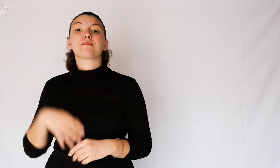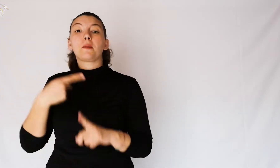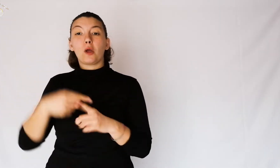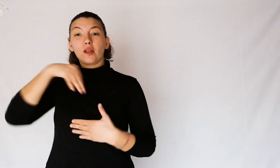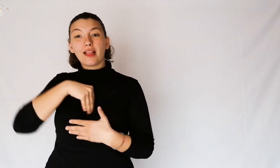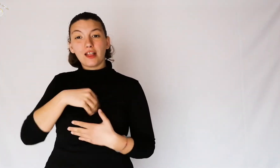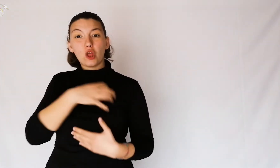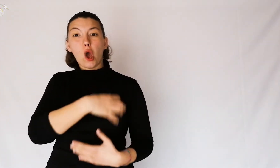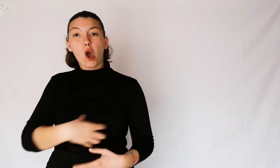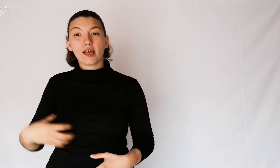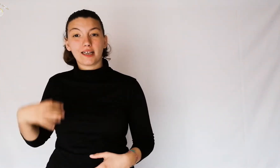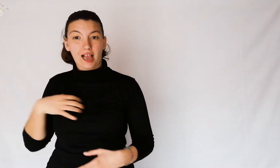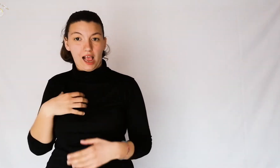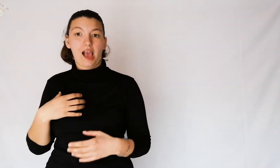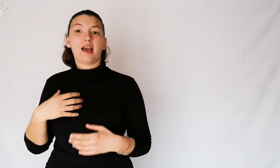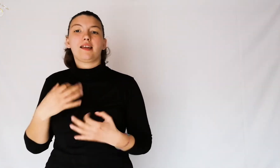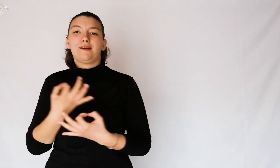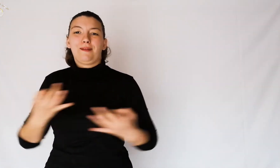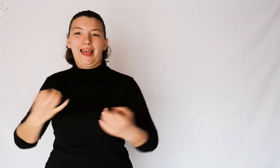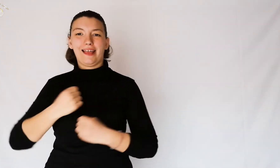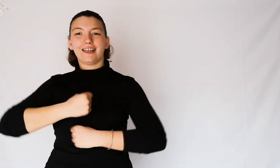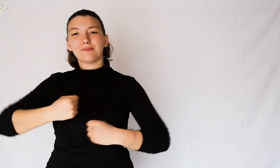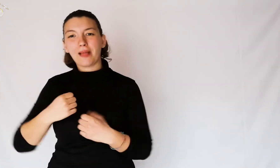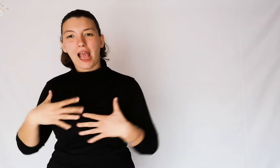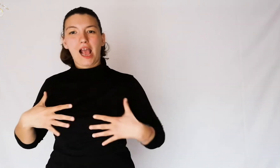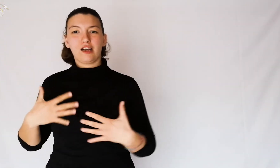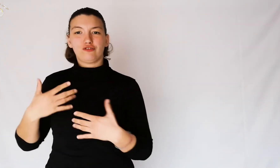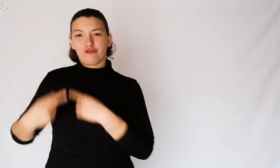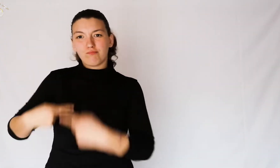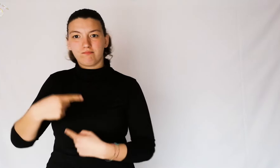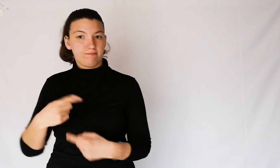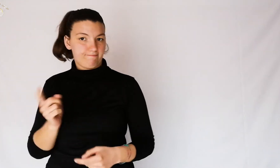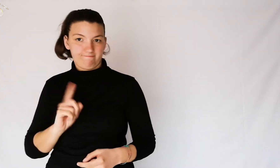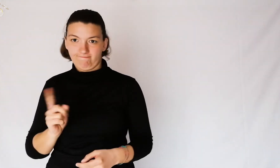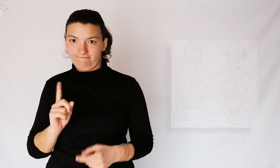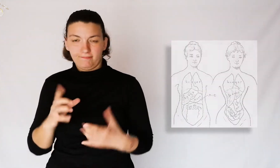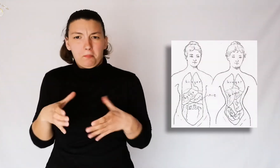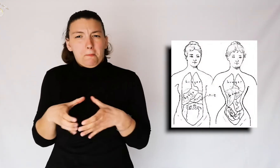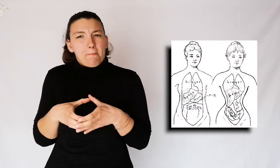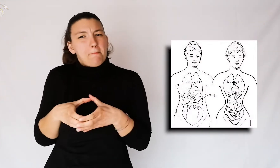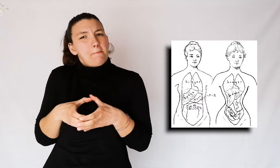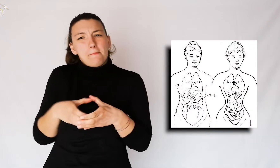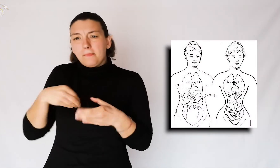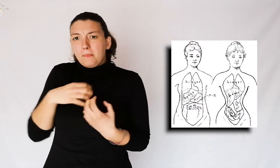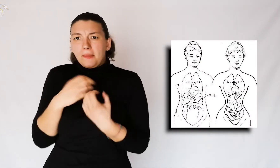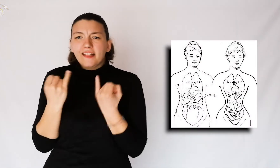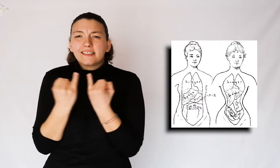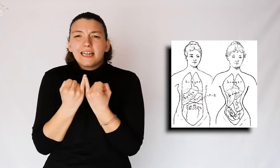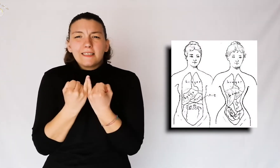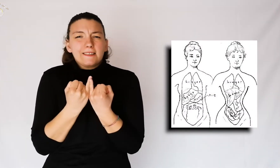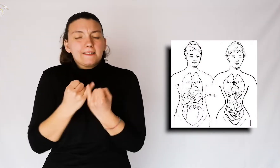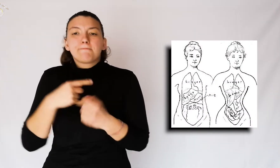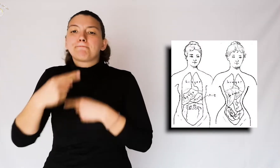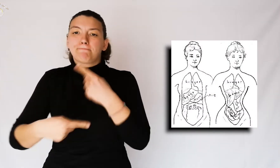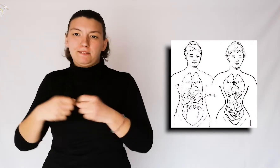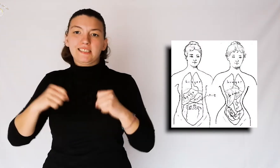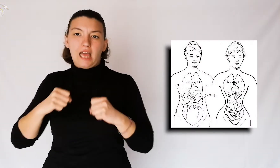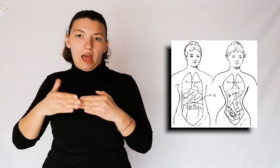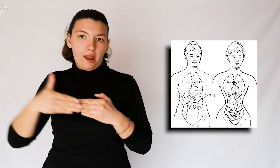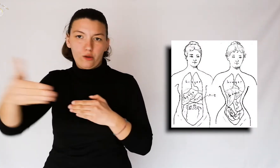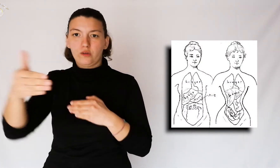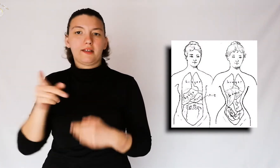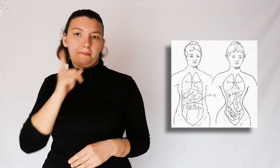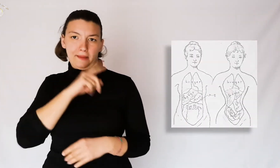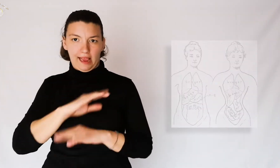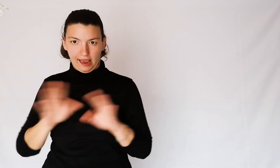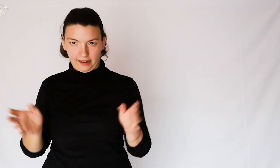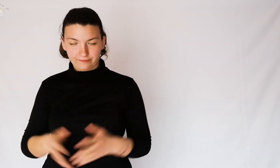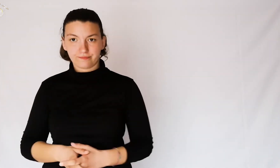then the internal organs had no space, they were compressed and this caused health problems.